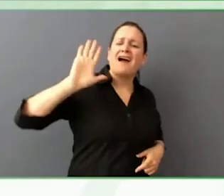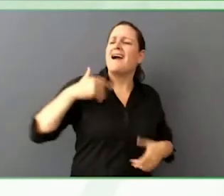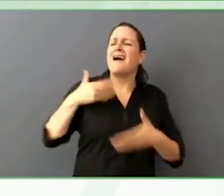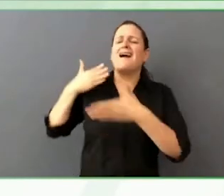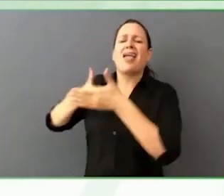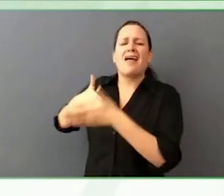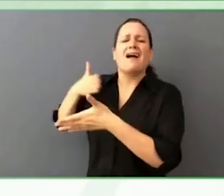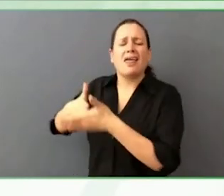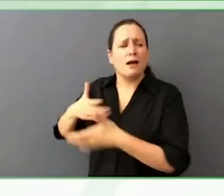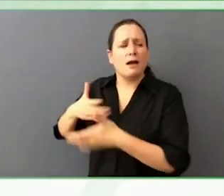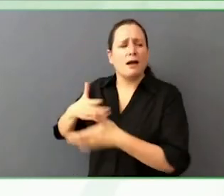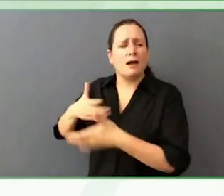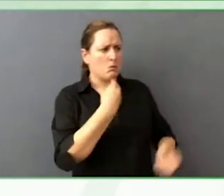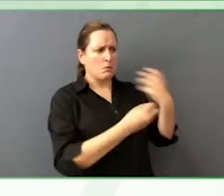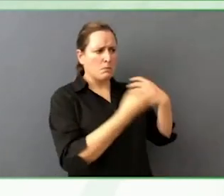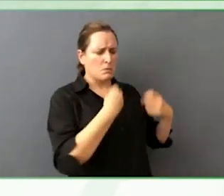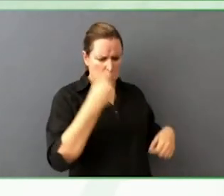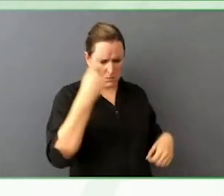Updates to accessibility, it is an exciting space.